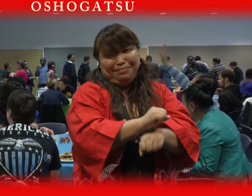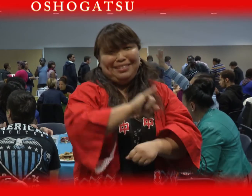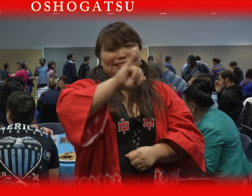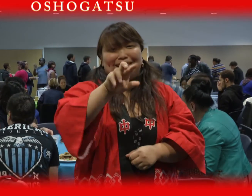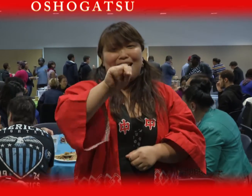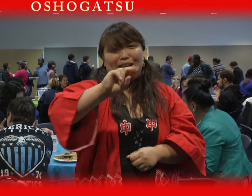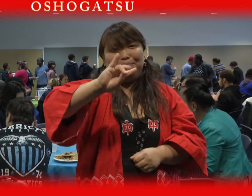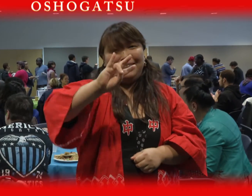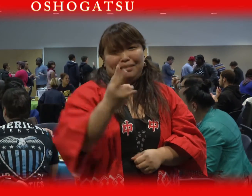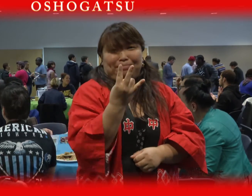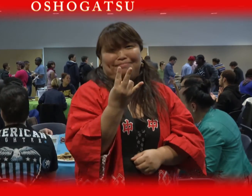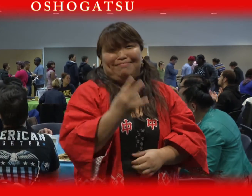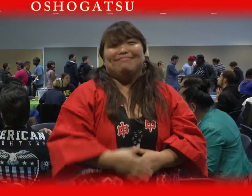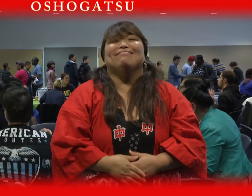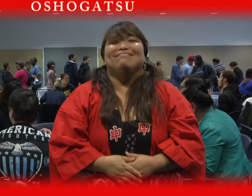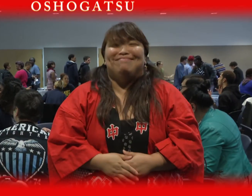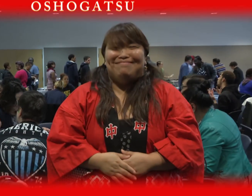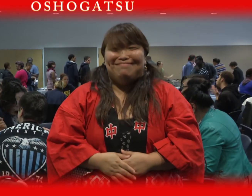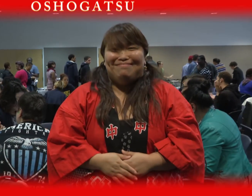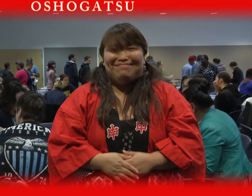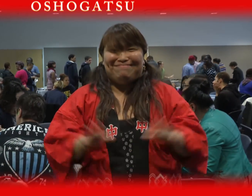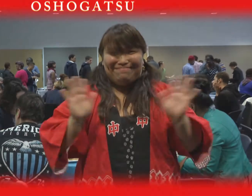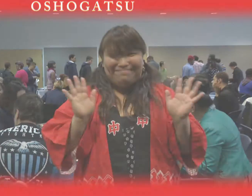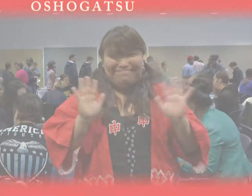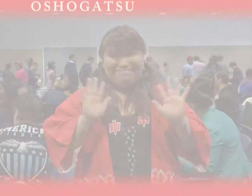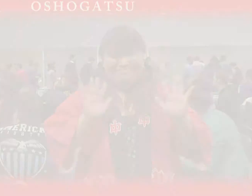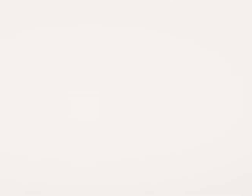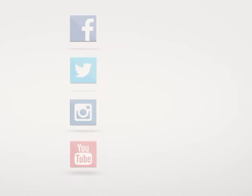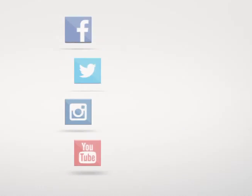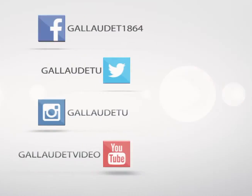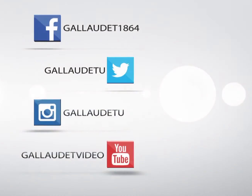January 7th. Bye!